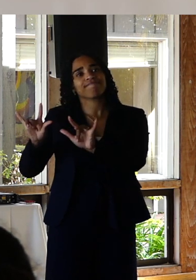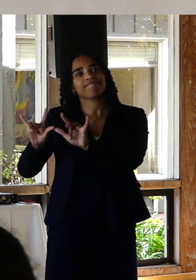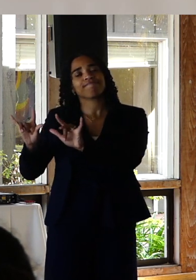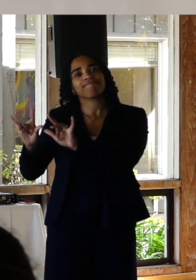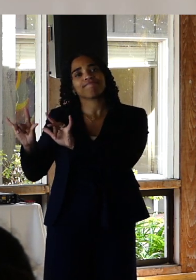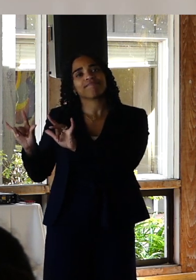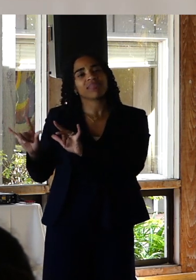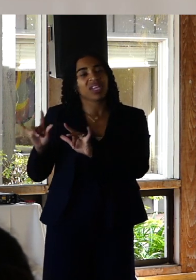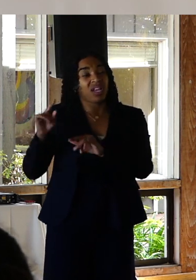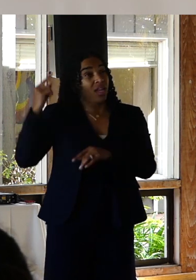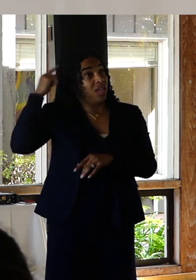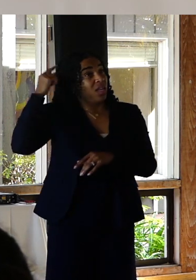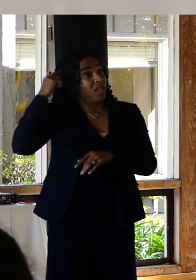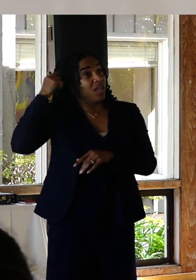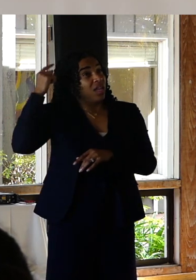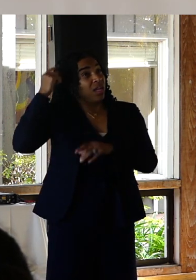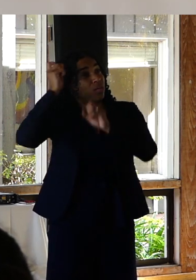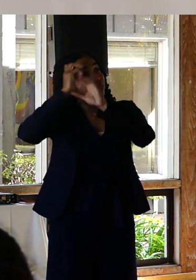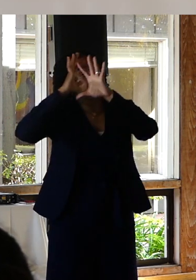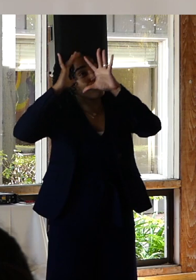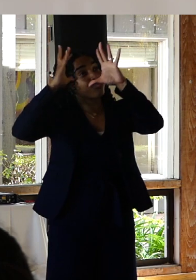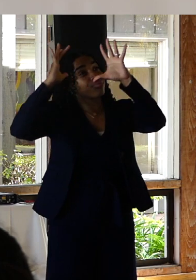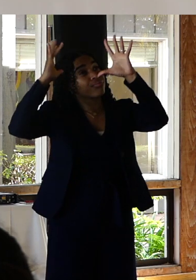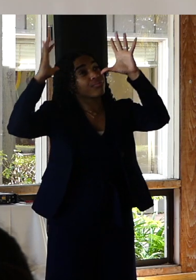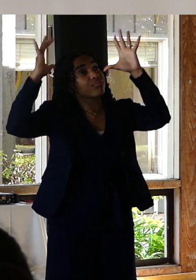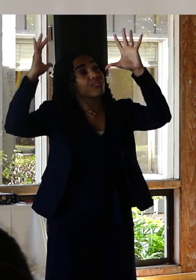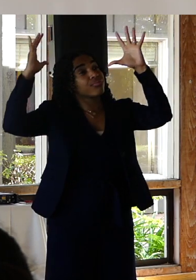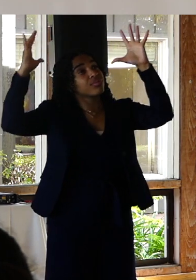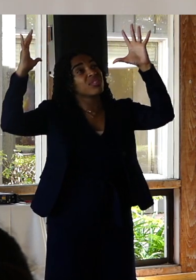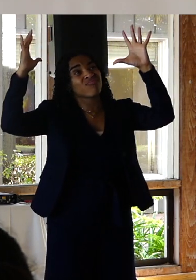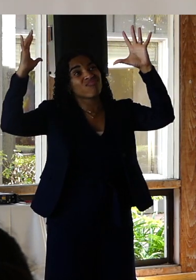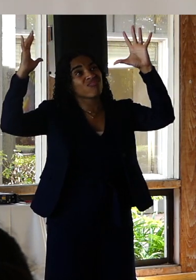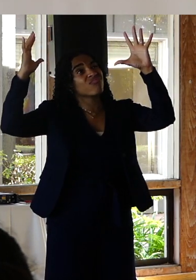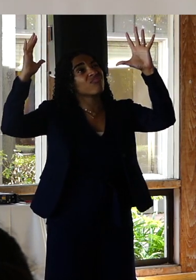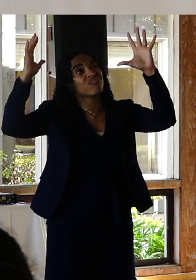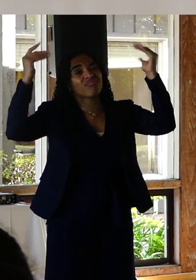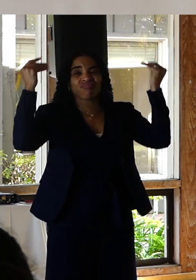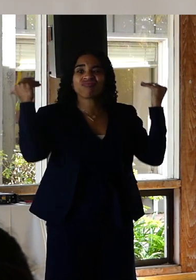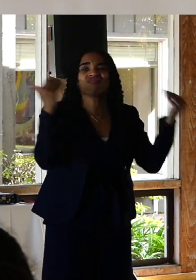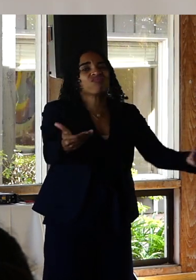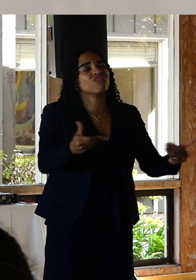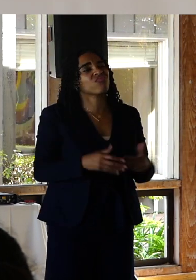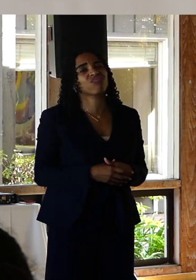parts of my brain were convinced that my most recent failure at recovery